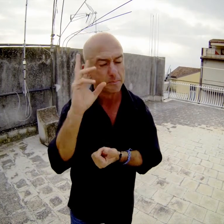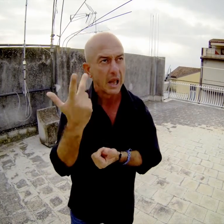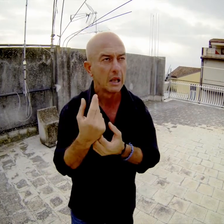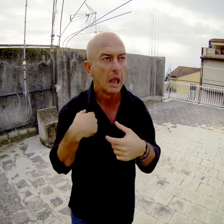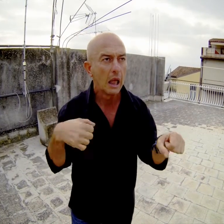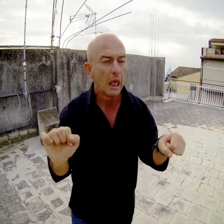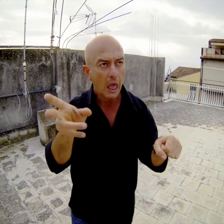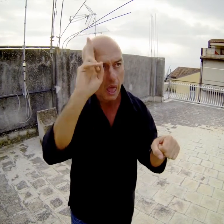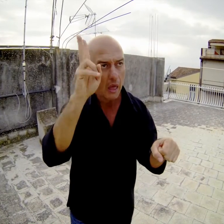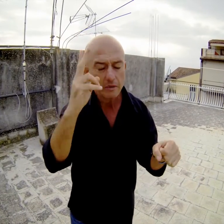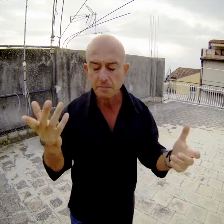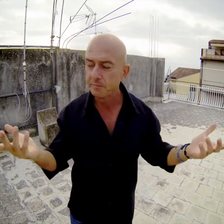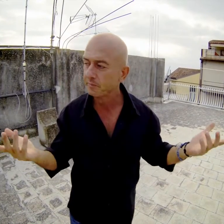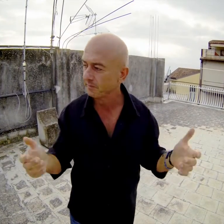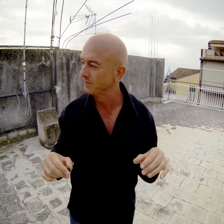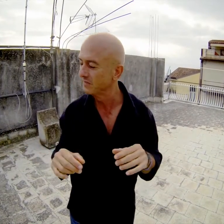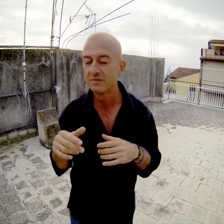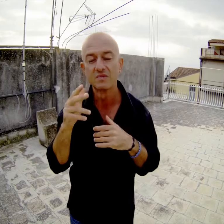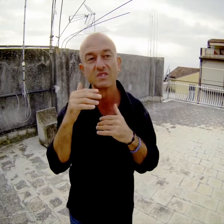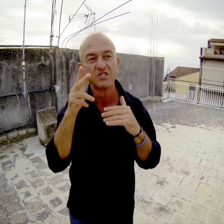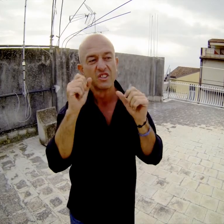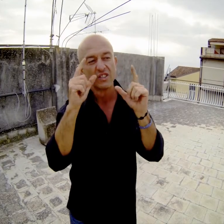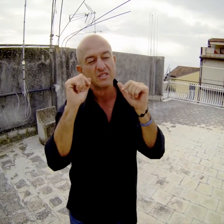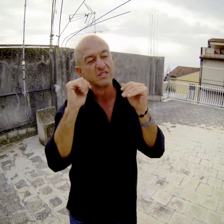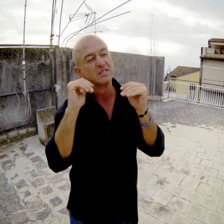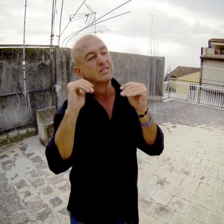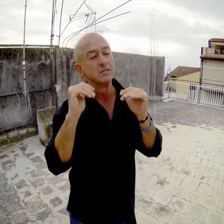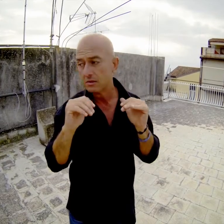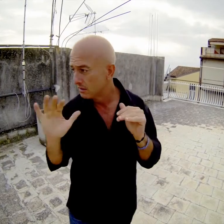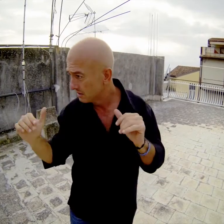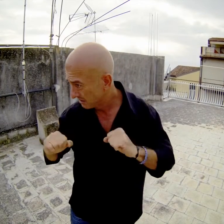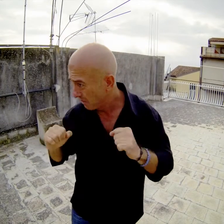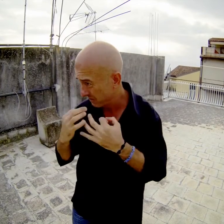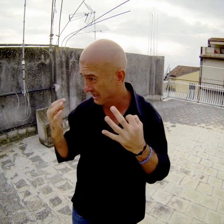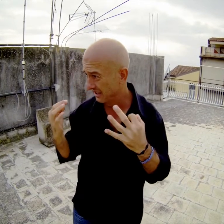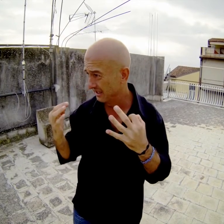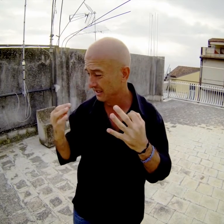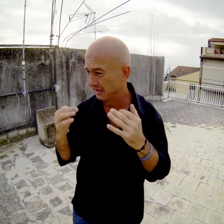Crazy! and I like a fool I went faster the woman wakes up man: are you okay?